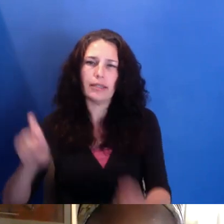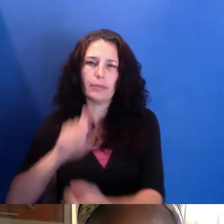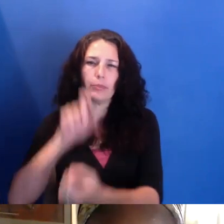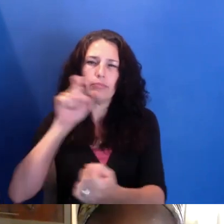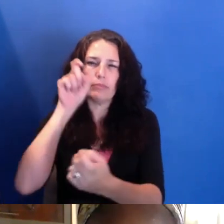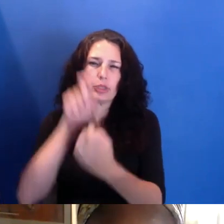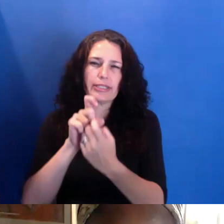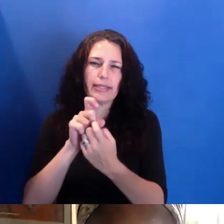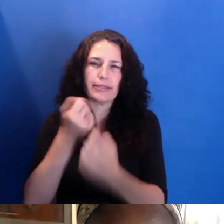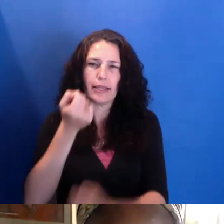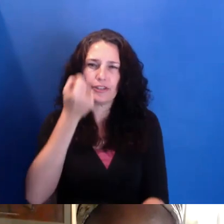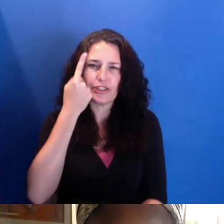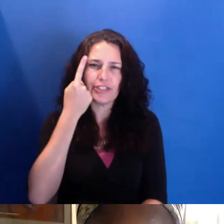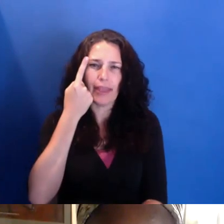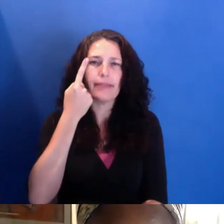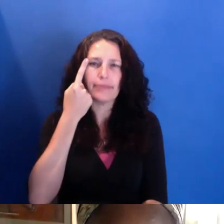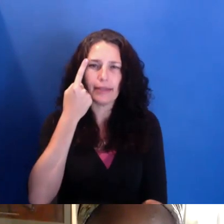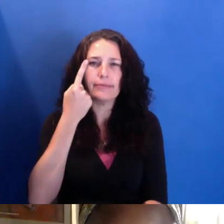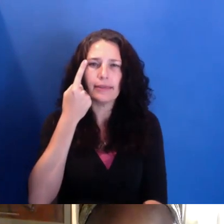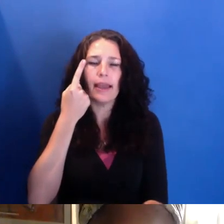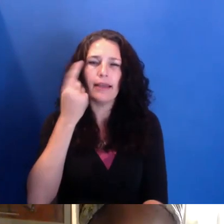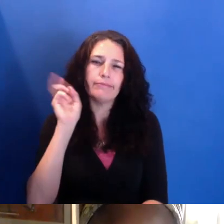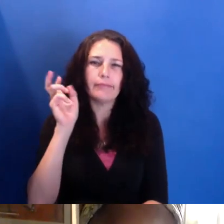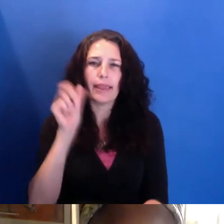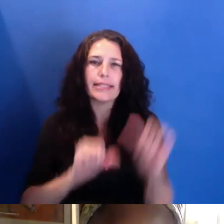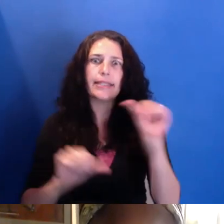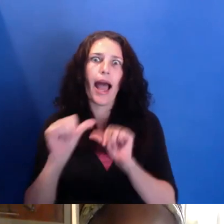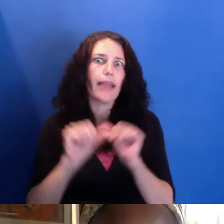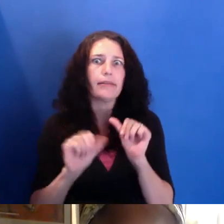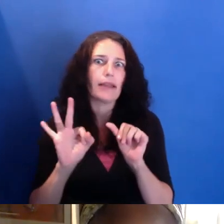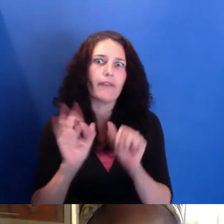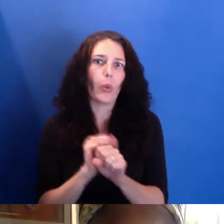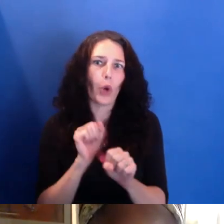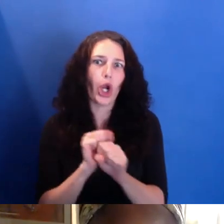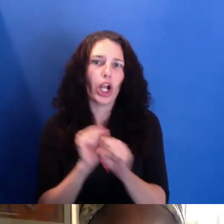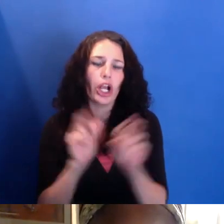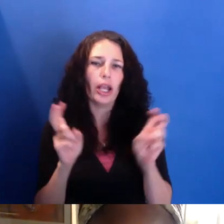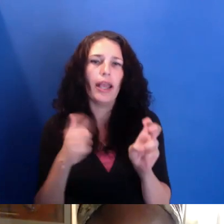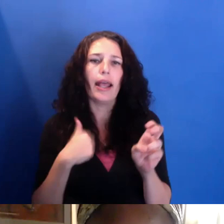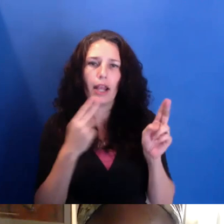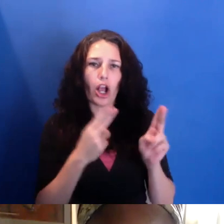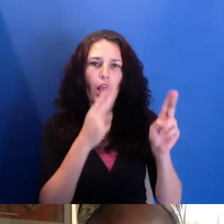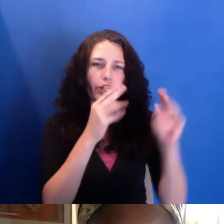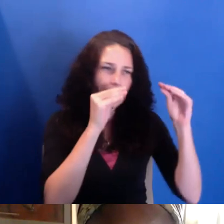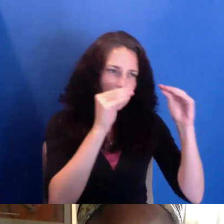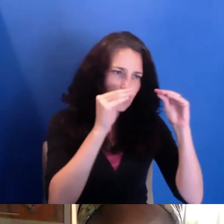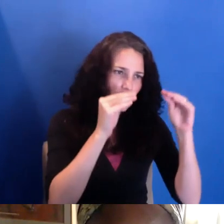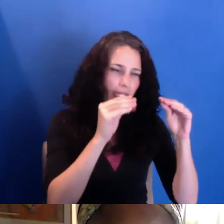of the science of the work, and I honor the teaching of craft. But I think that because--